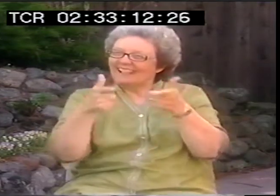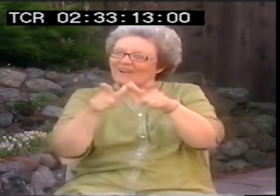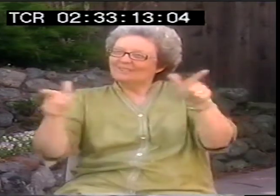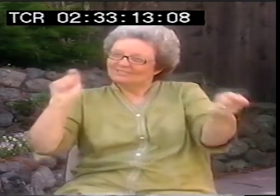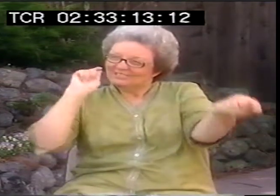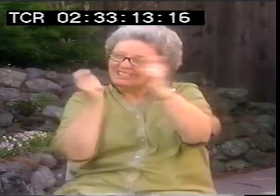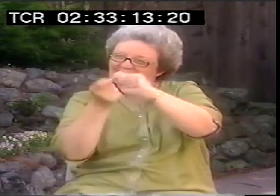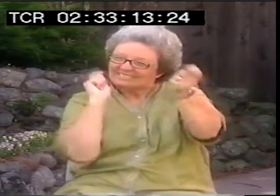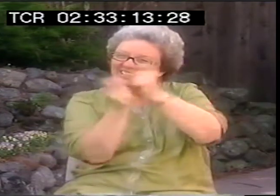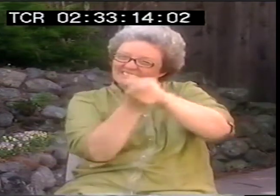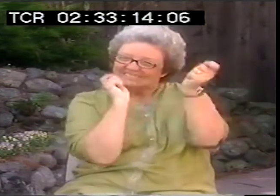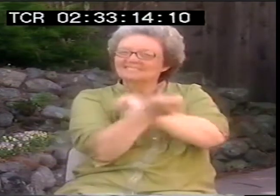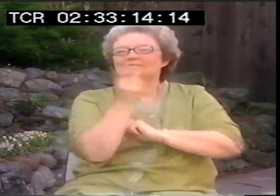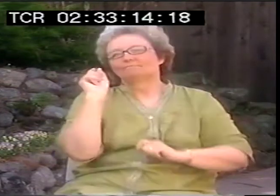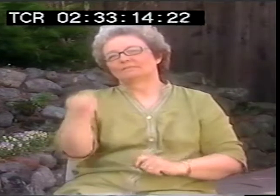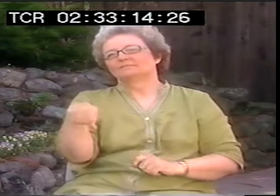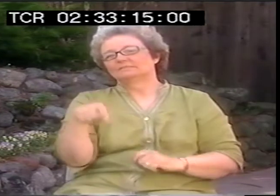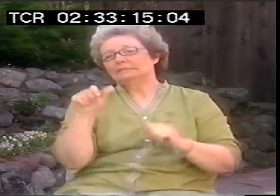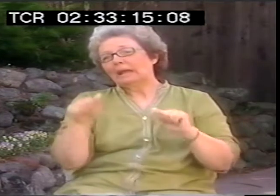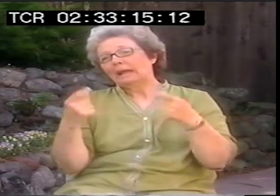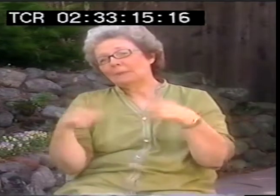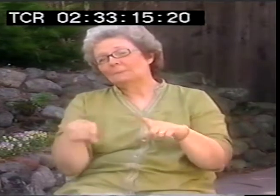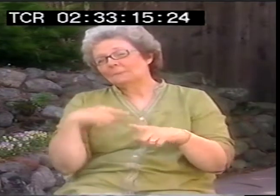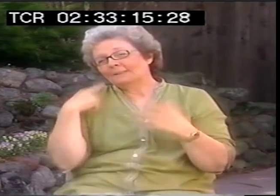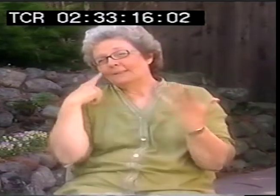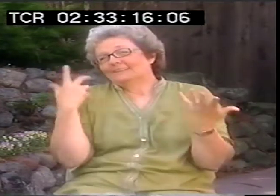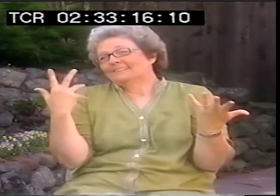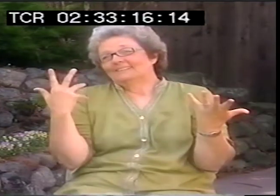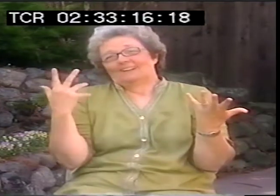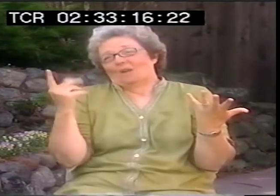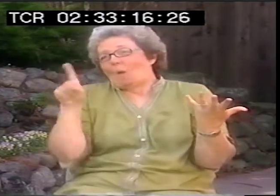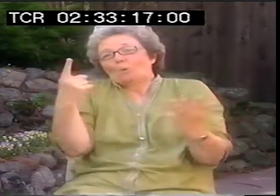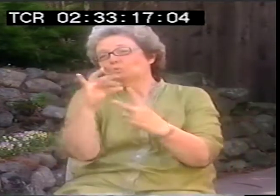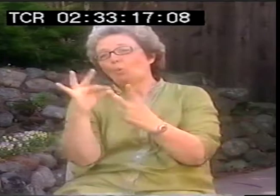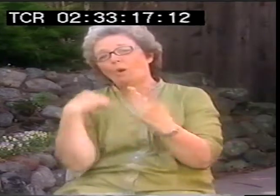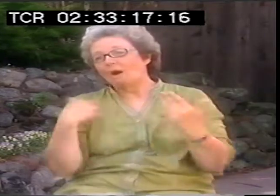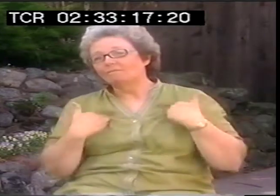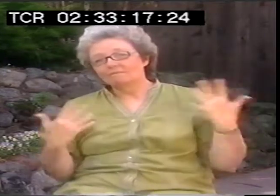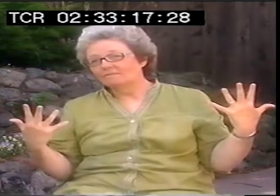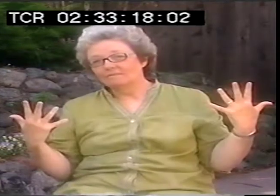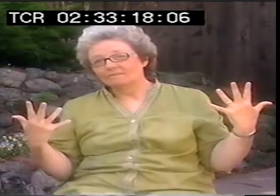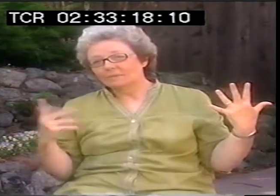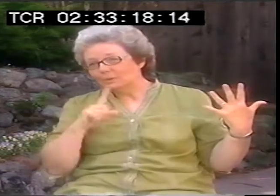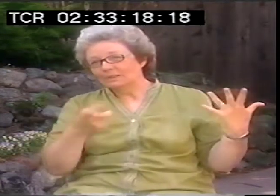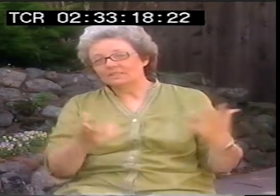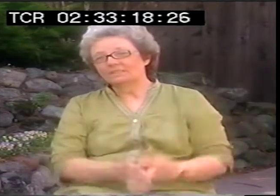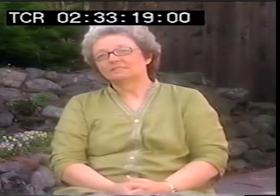The language needs to change to accurately reflect who we are and what we're going for. And I believe that that's the only choice that we